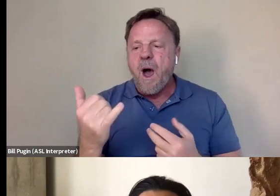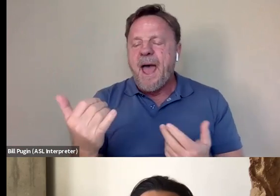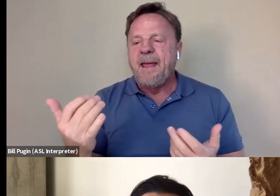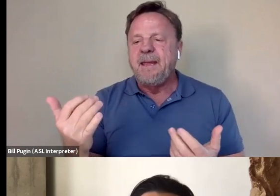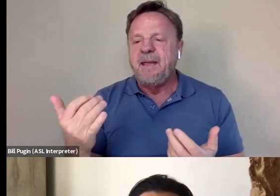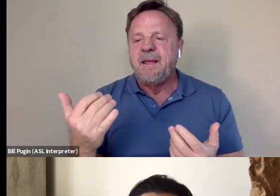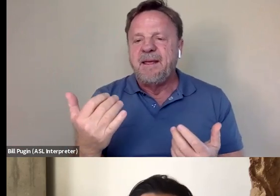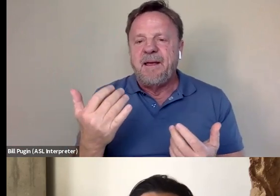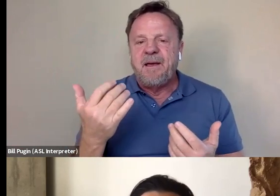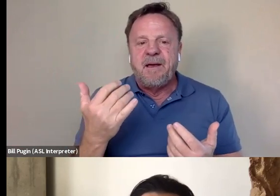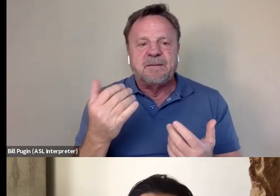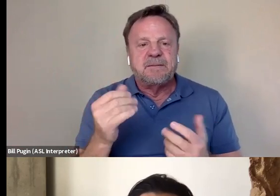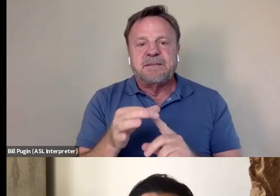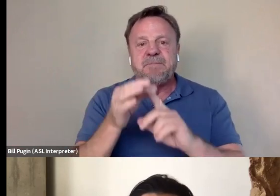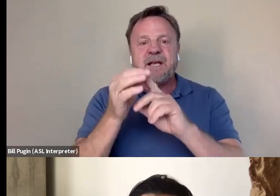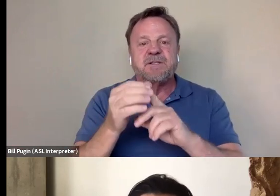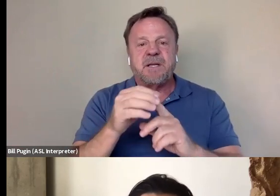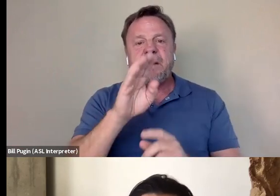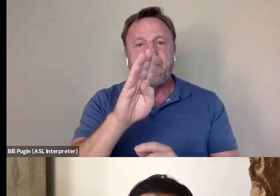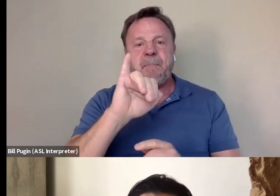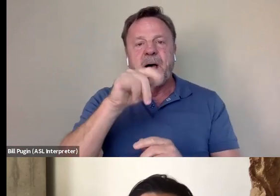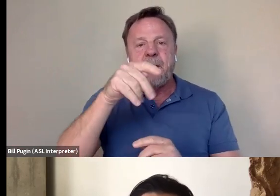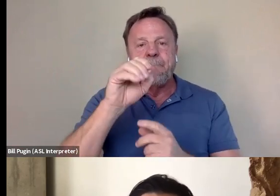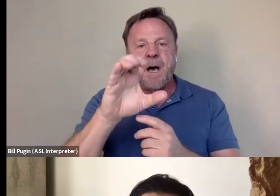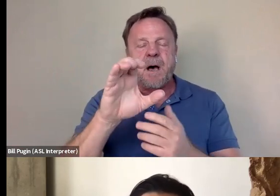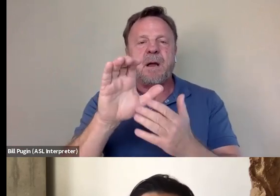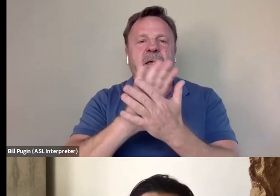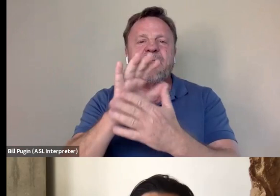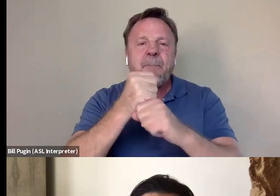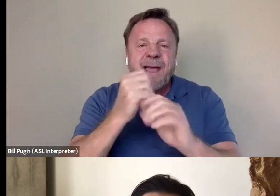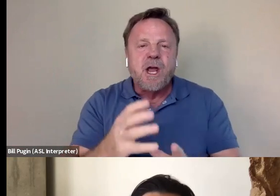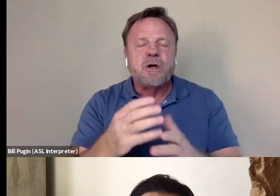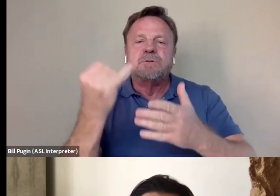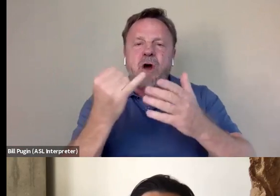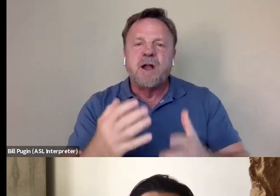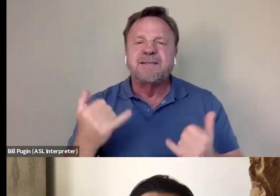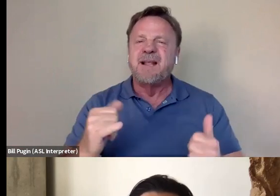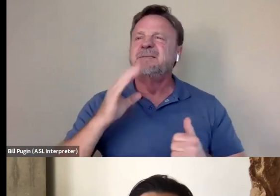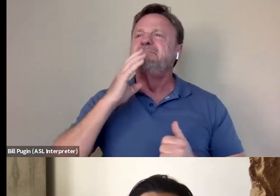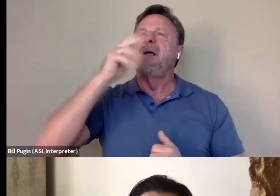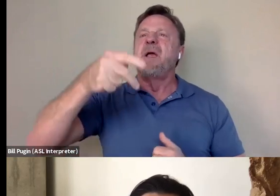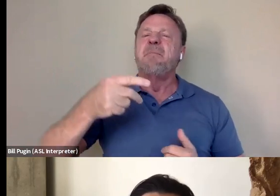Why especially BIPOC filmmakers, artists are speaking out and feel like they've been denied, like this access,